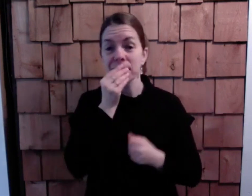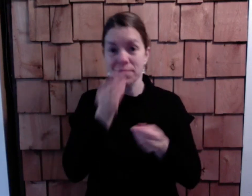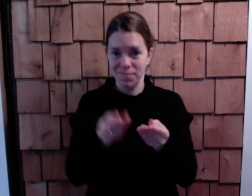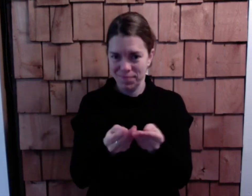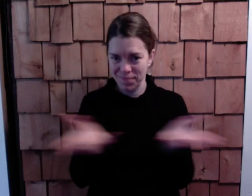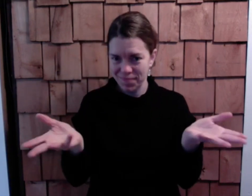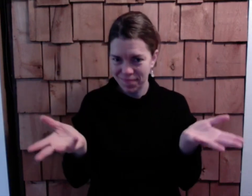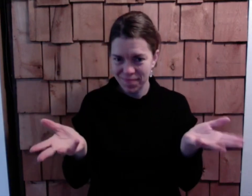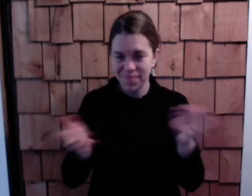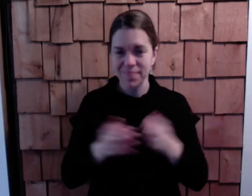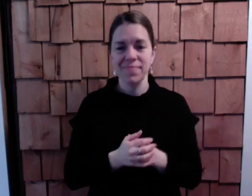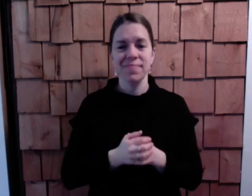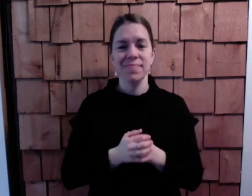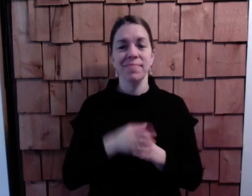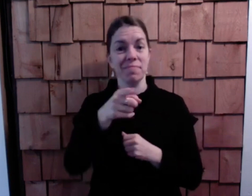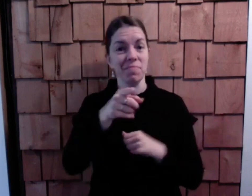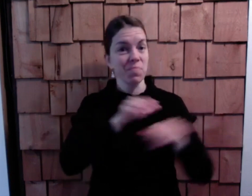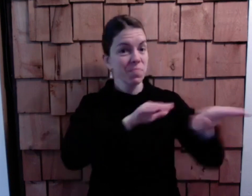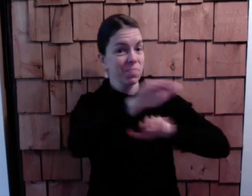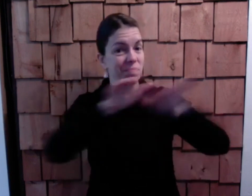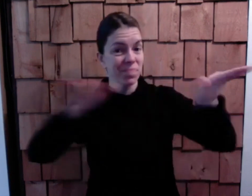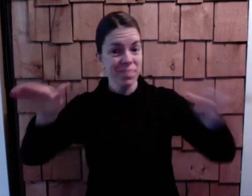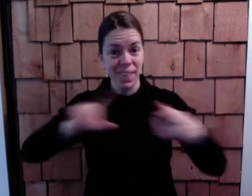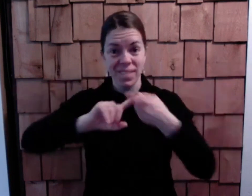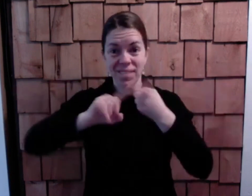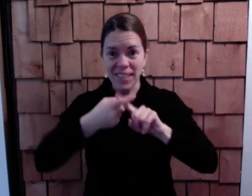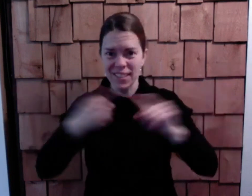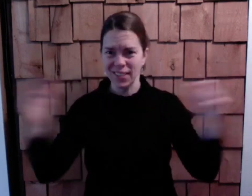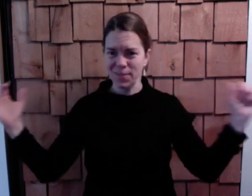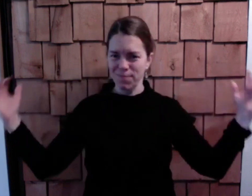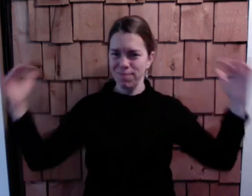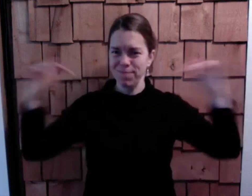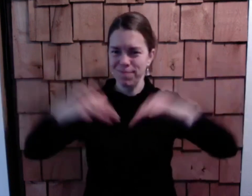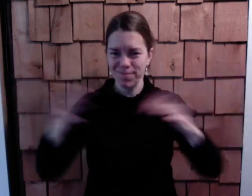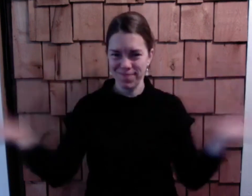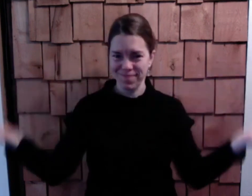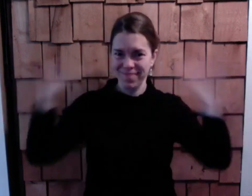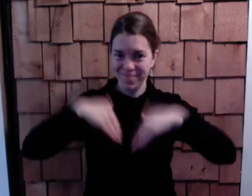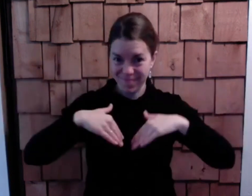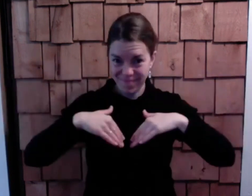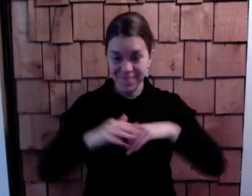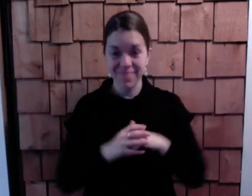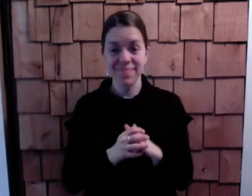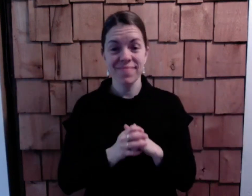Food will be provided. Tell your friends and come join us.